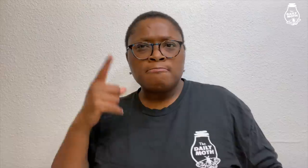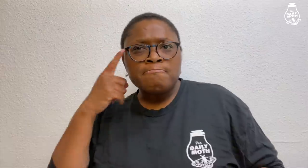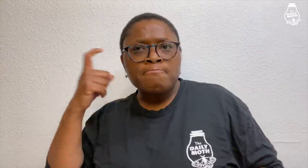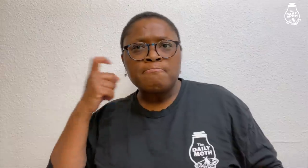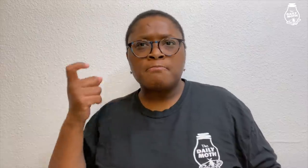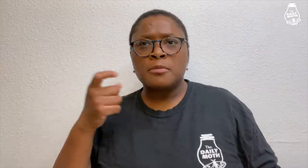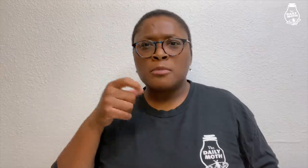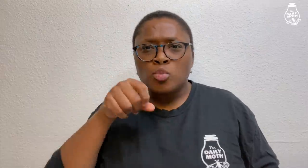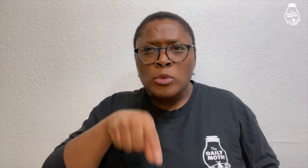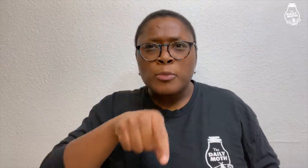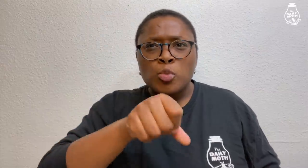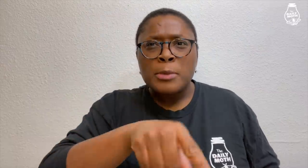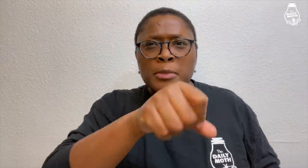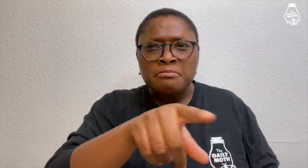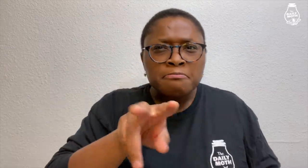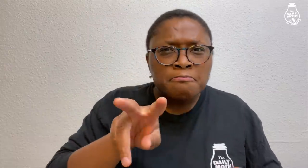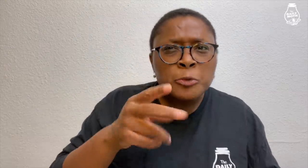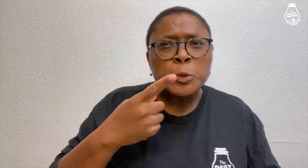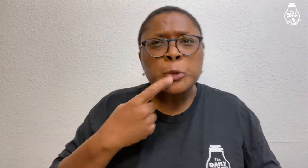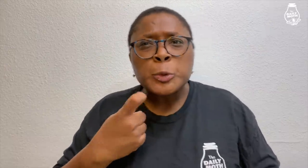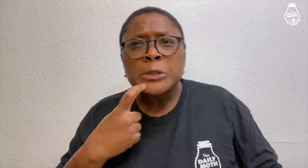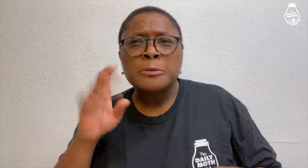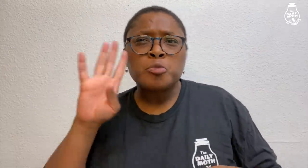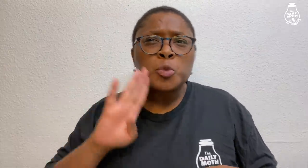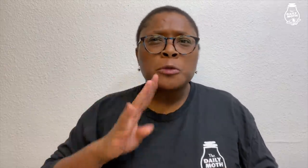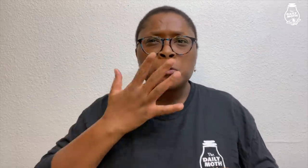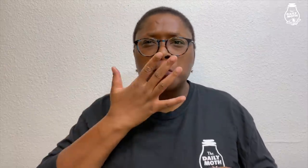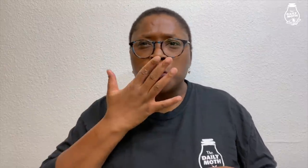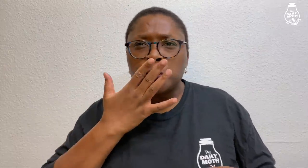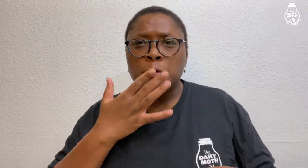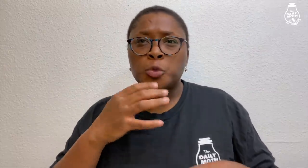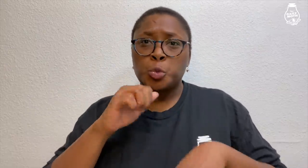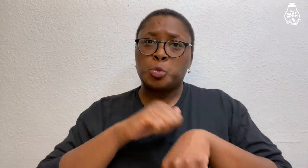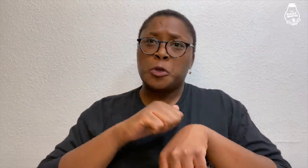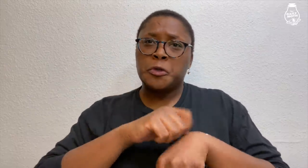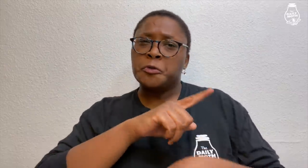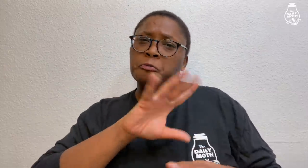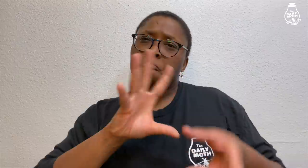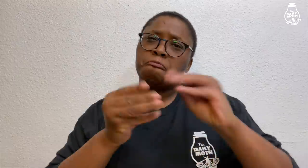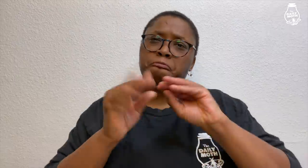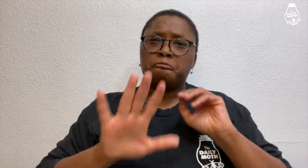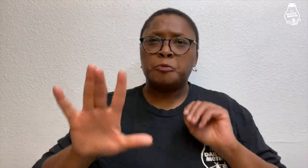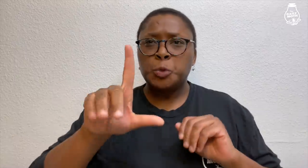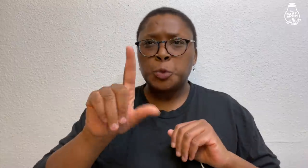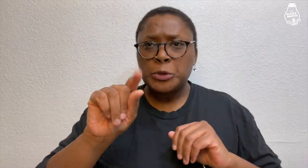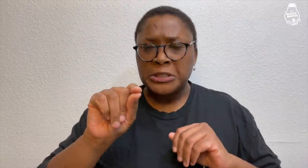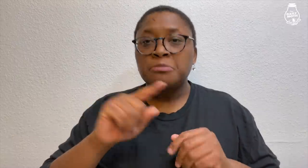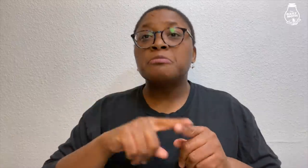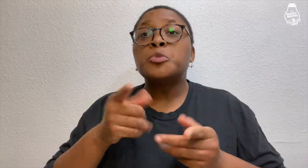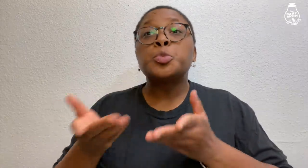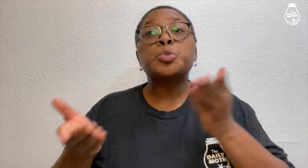and there were red and brownish drops on the ground. There were a total of about 20 rocks,